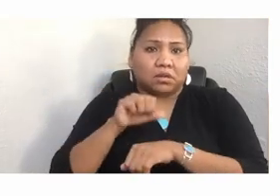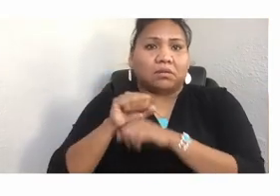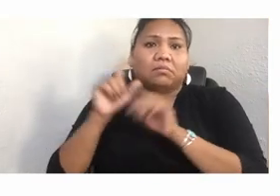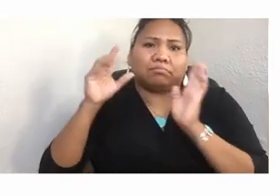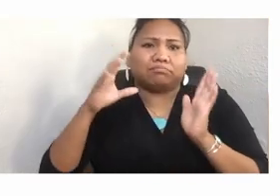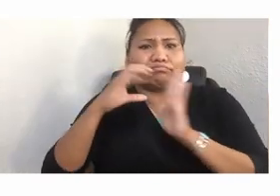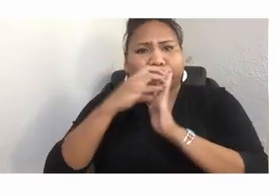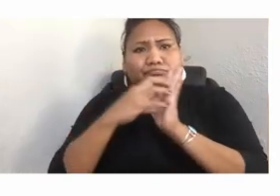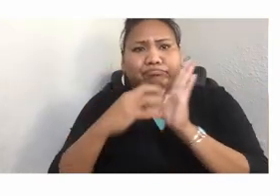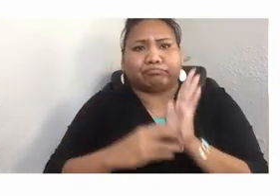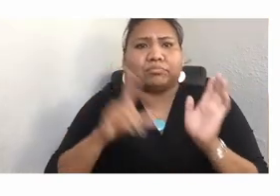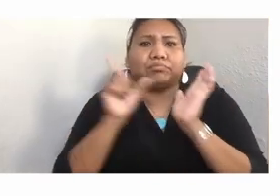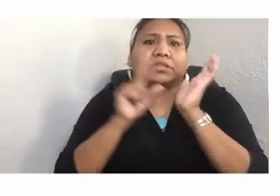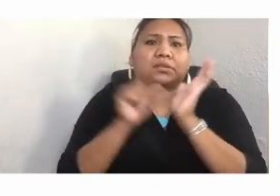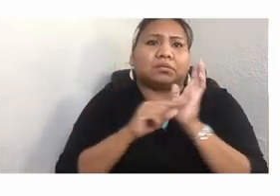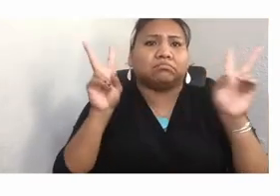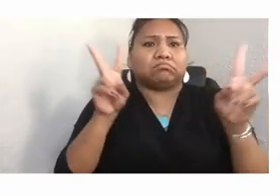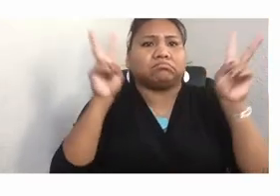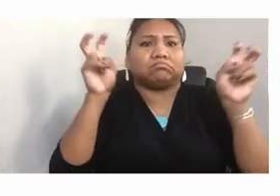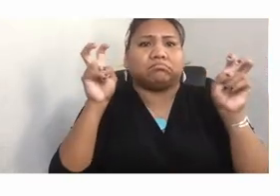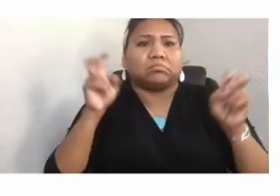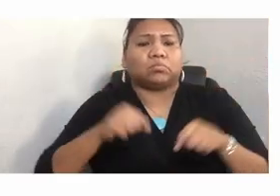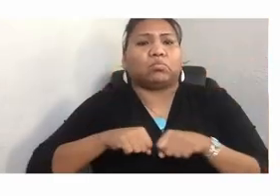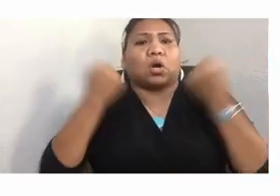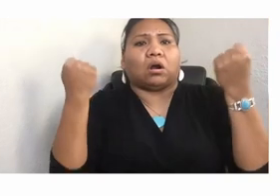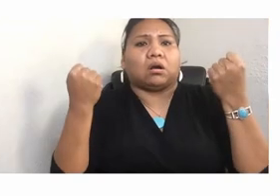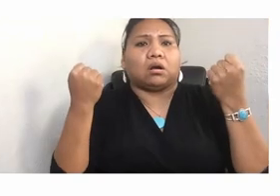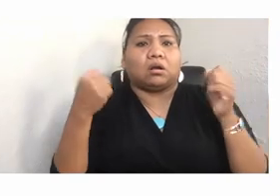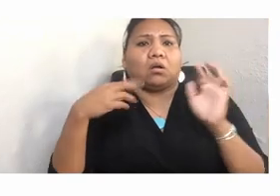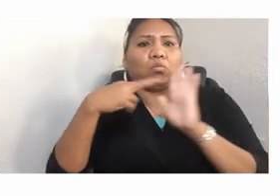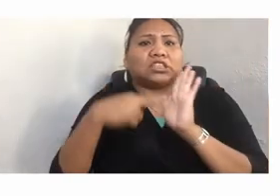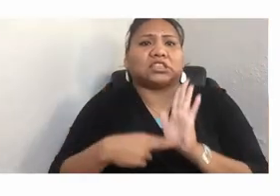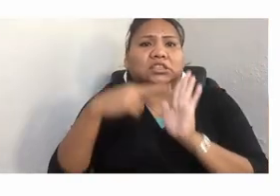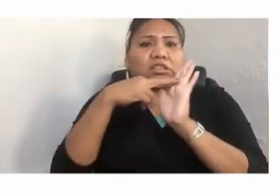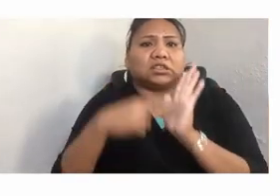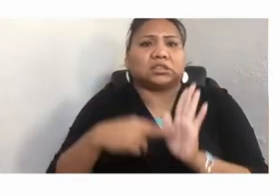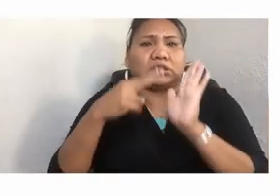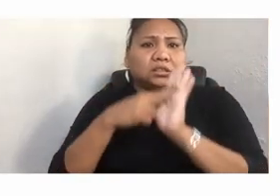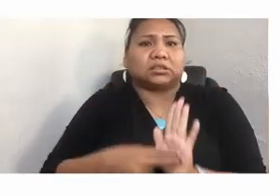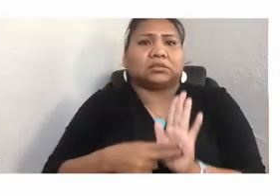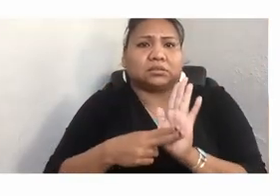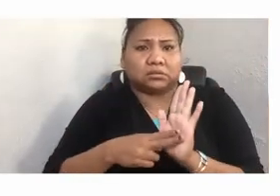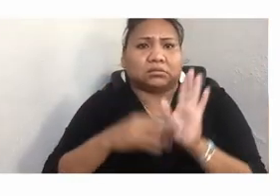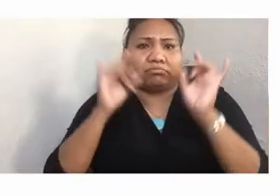but it was encased in salacious poverty porn. It invoked an overwhelming image of dire